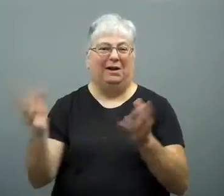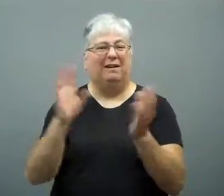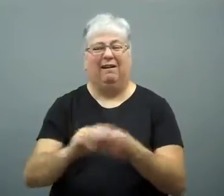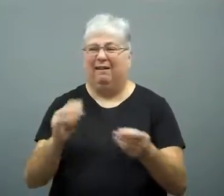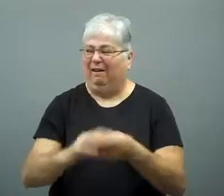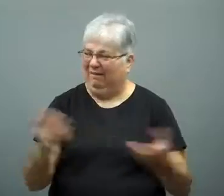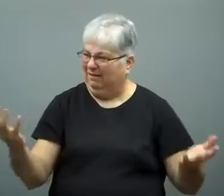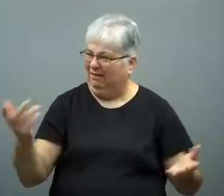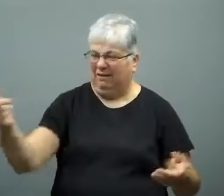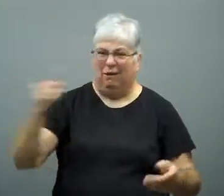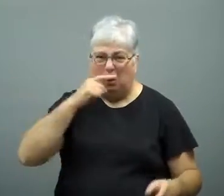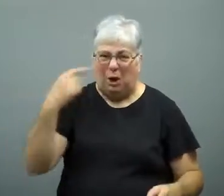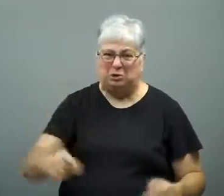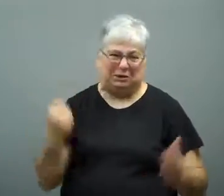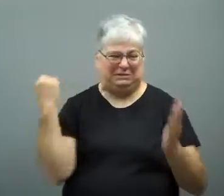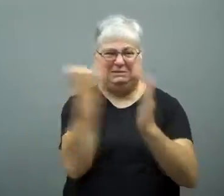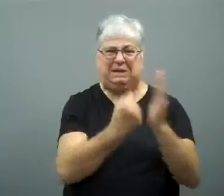stated the US had been stabbed in the back by Russia.